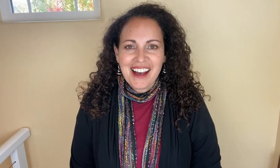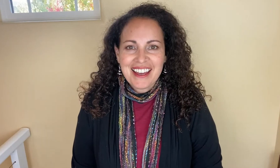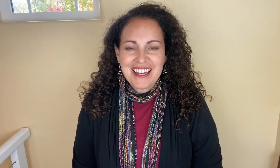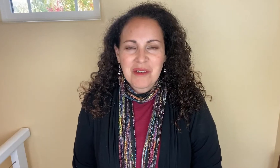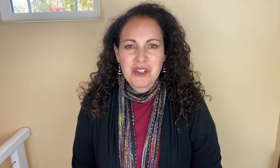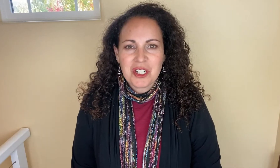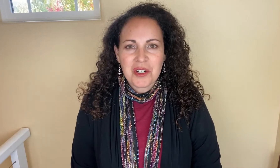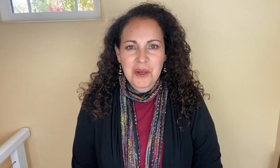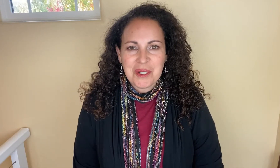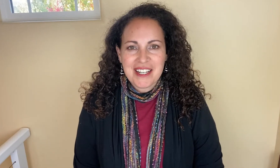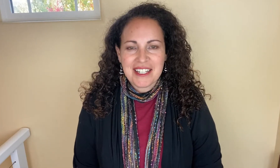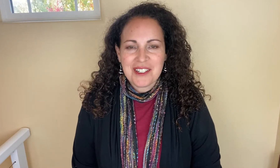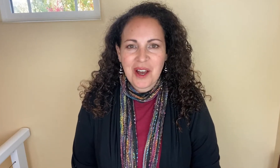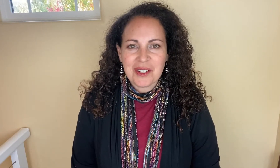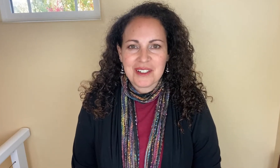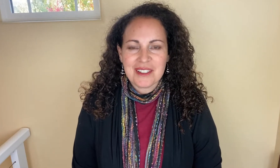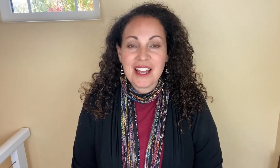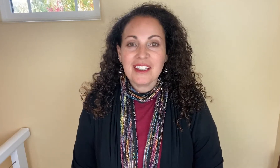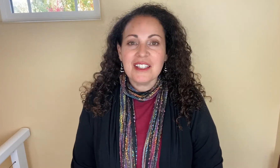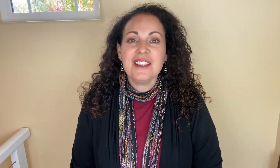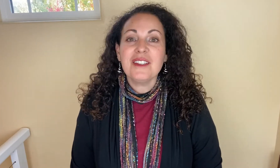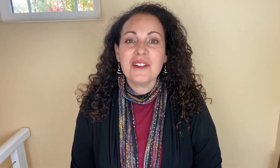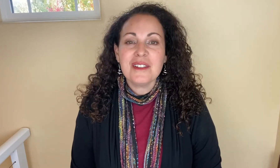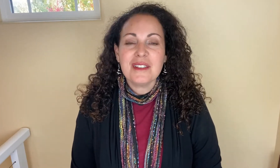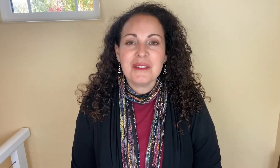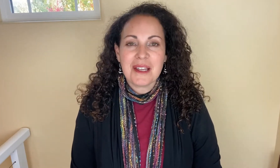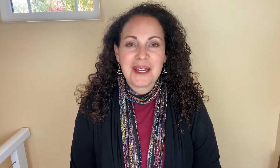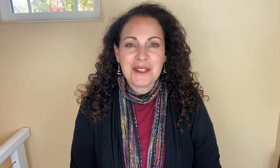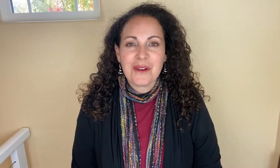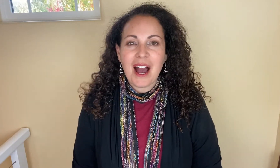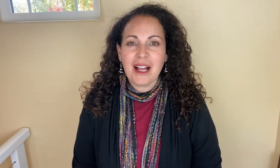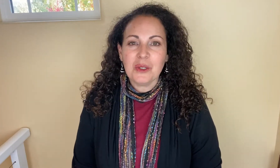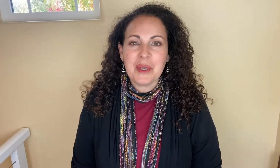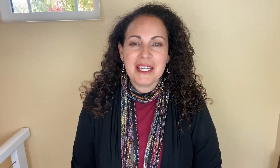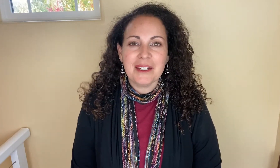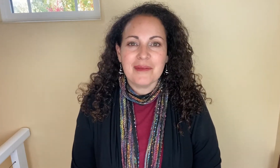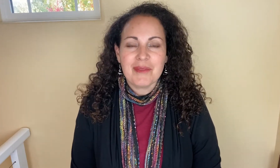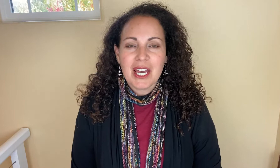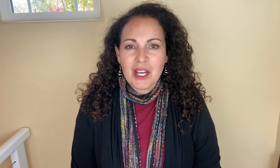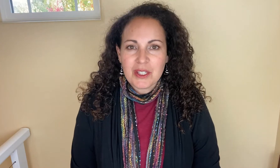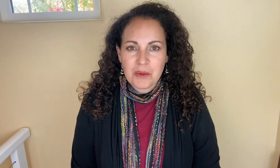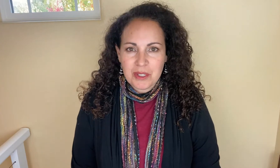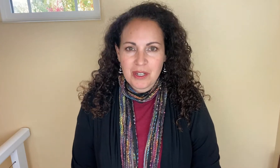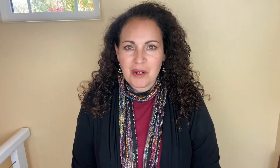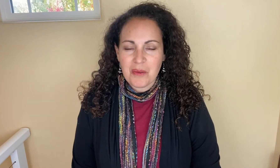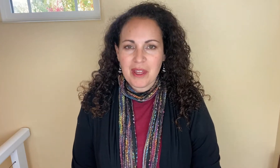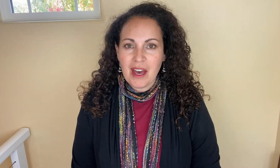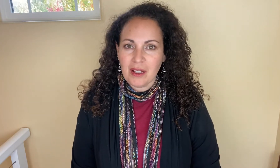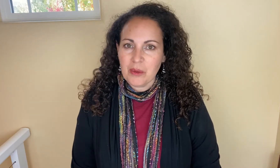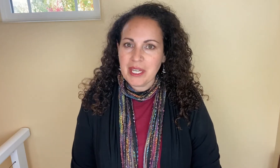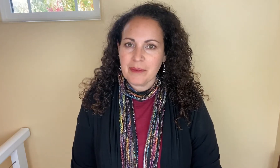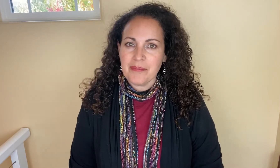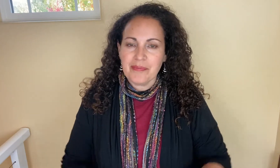Hi! I'm Shira with Tiny Talkers. Let's learn some sign language for Halloween. So we'll start with HALLOWEEN.